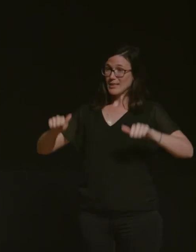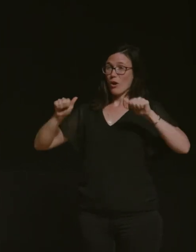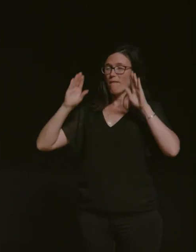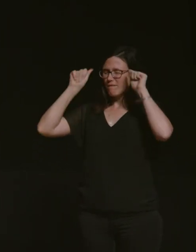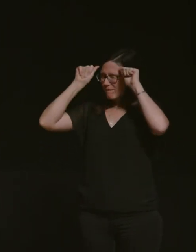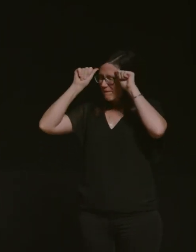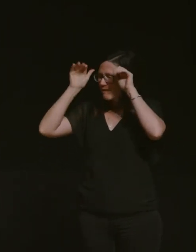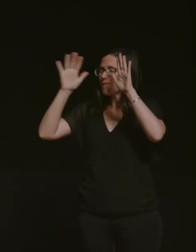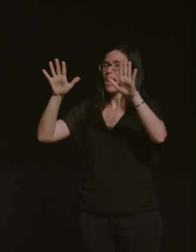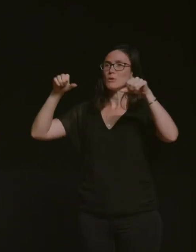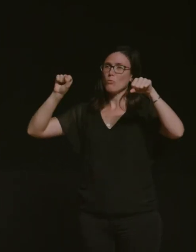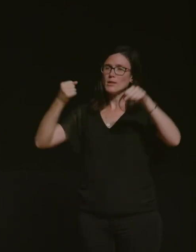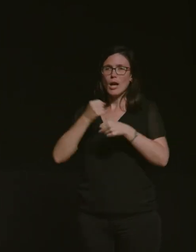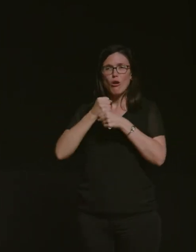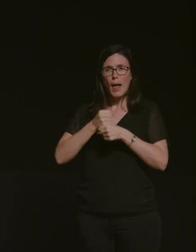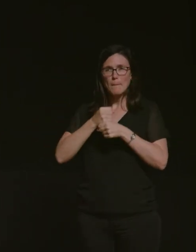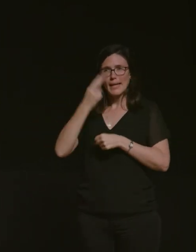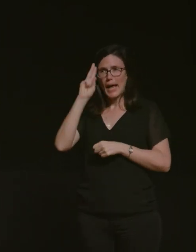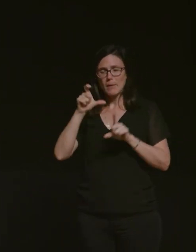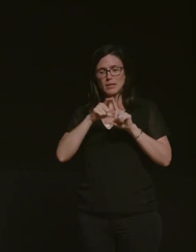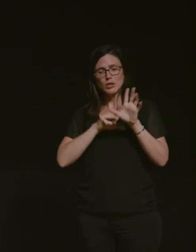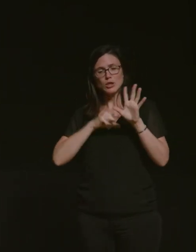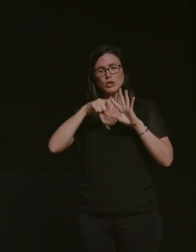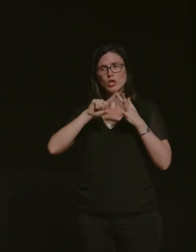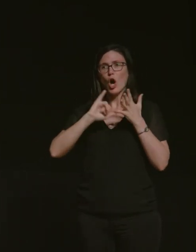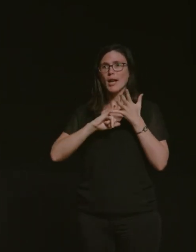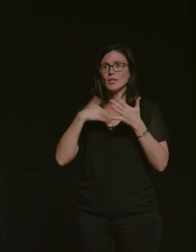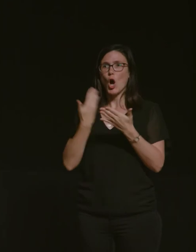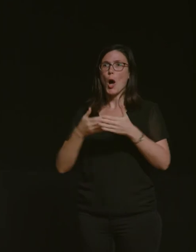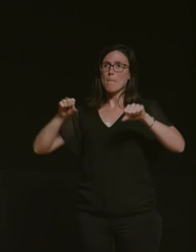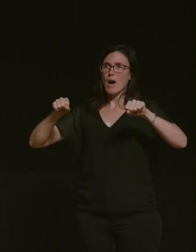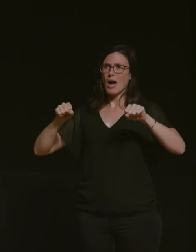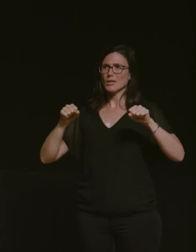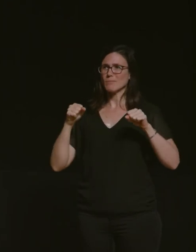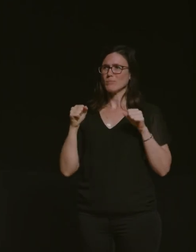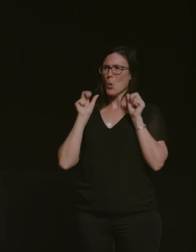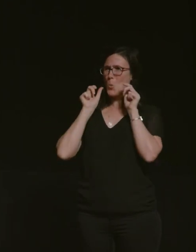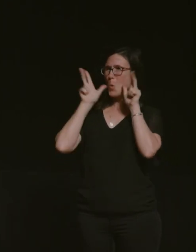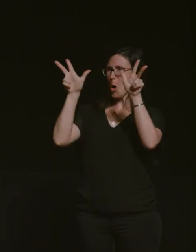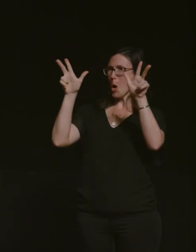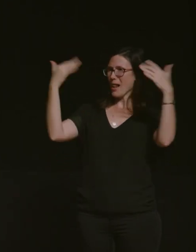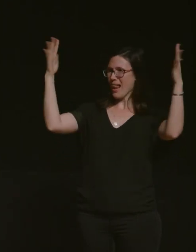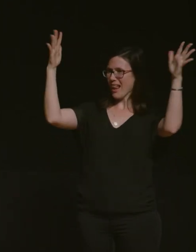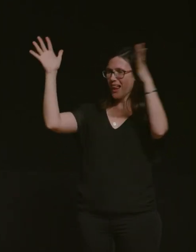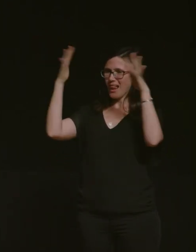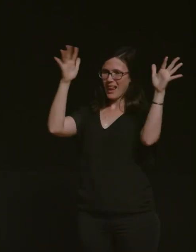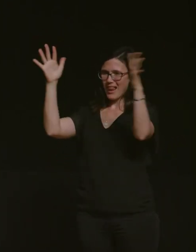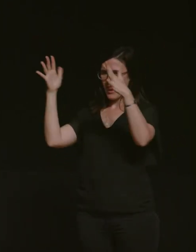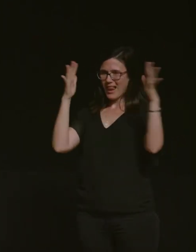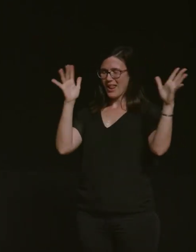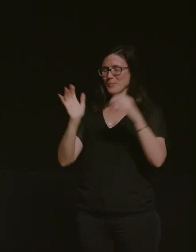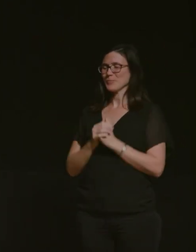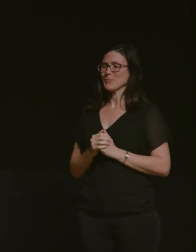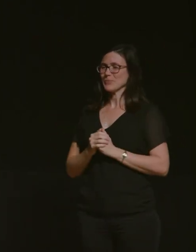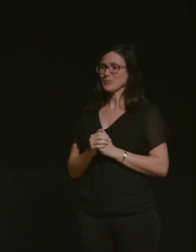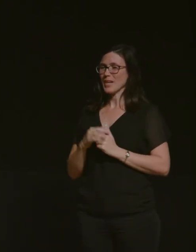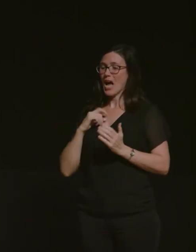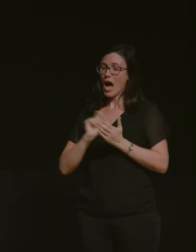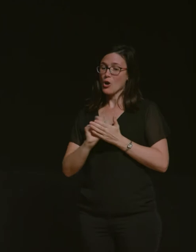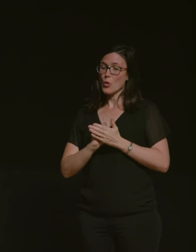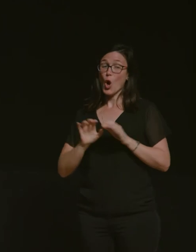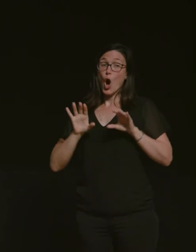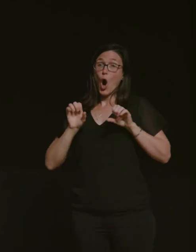motorcycle clubs dikes on bikes i saw a lot of you guys yeah i actually wrote pause for applause